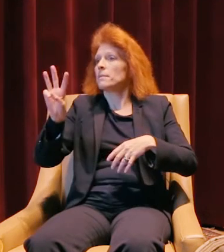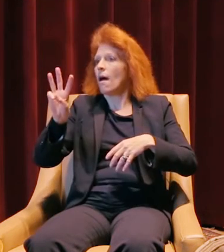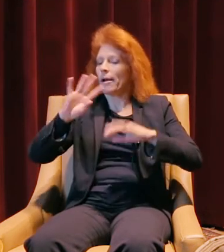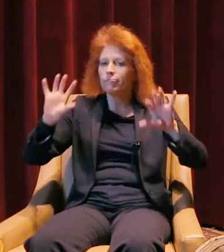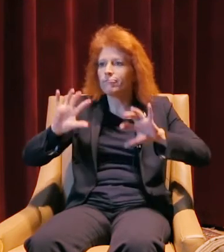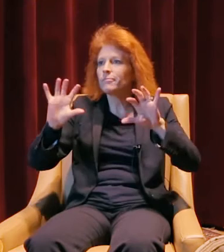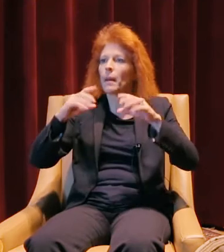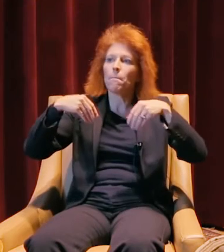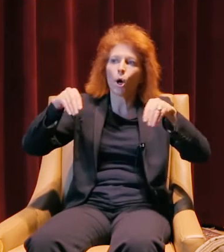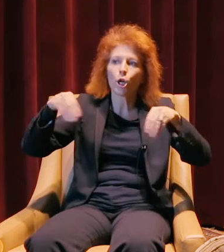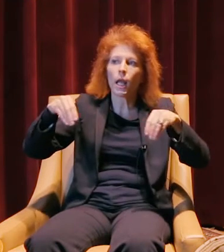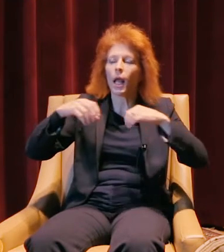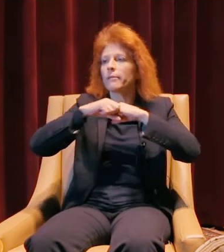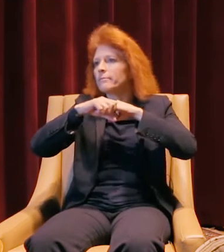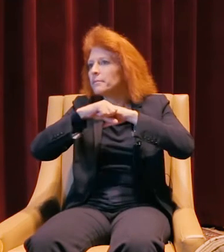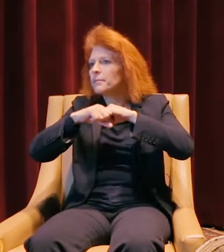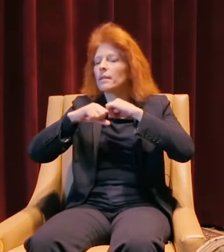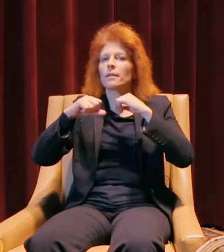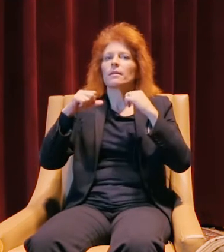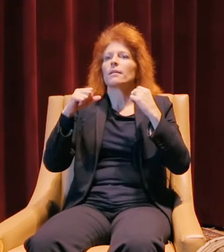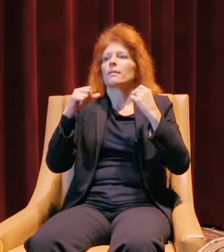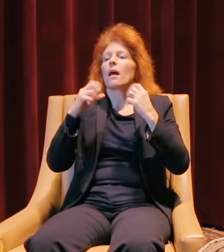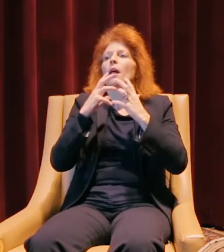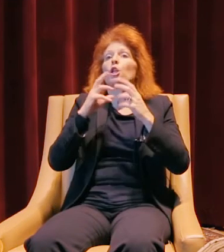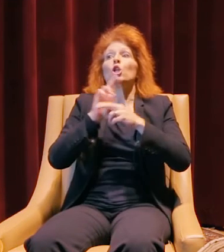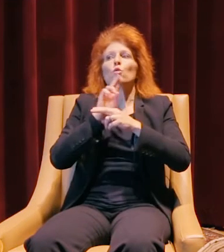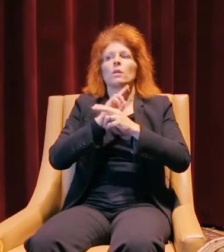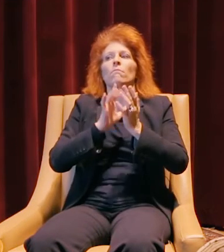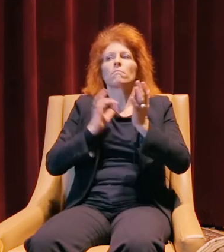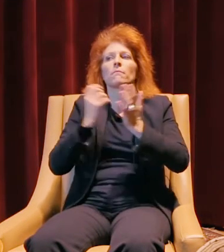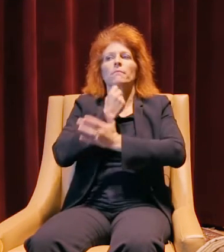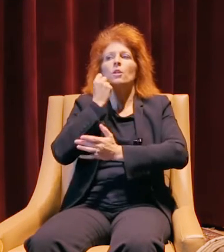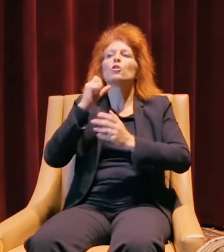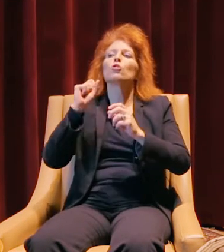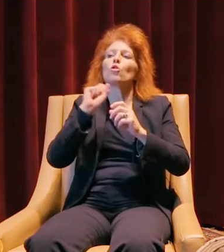some new marketing, utilizing a lot of social media, as well, and doing some new and different things